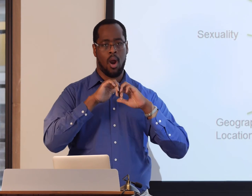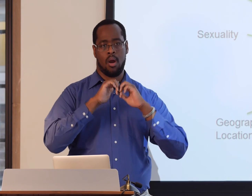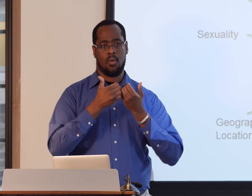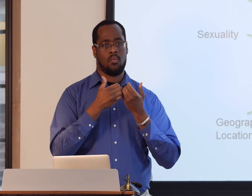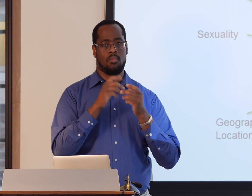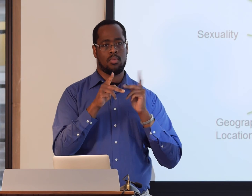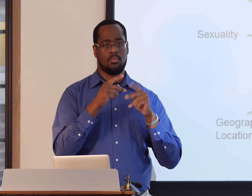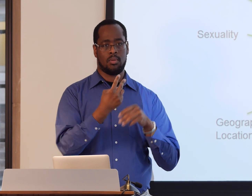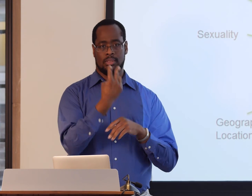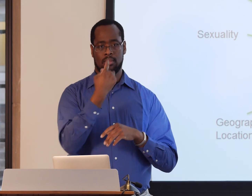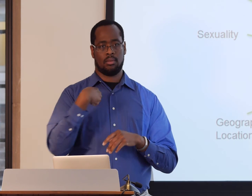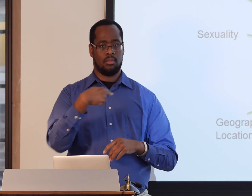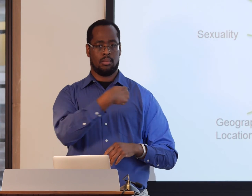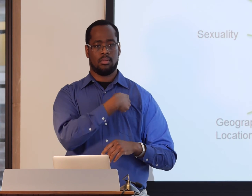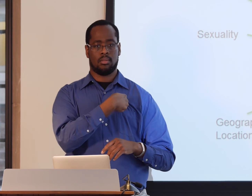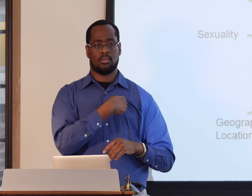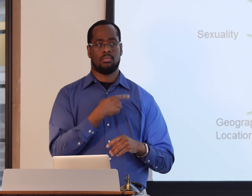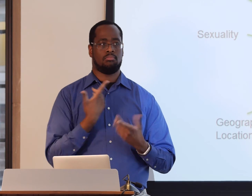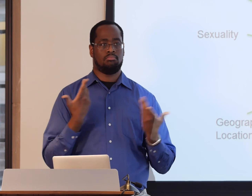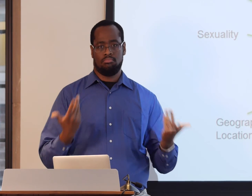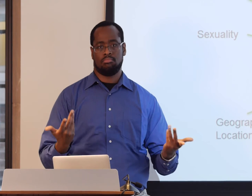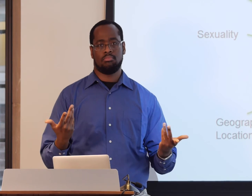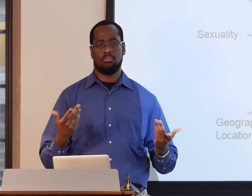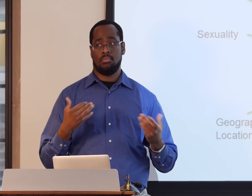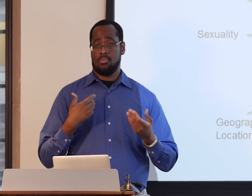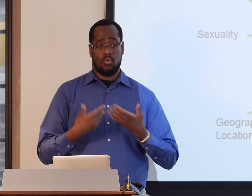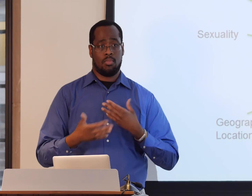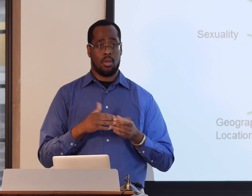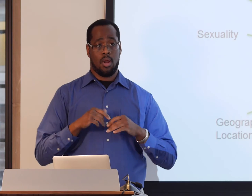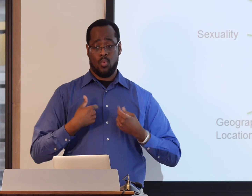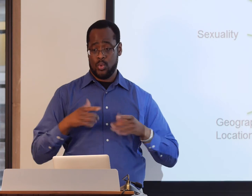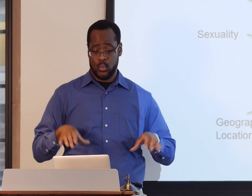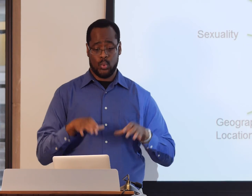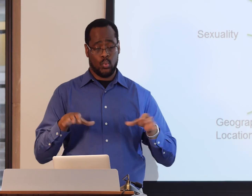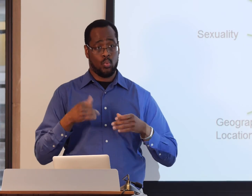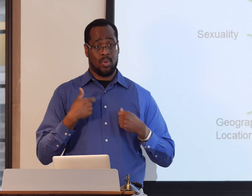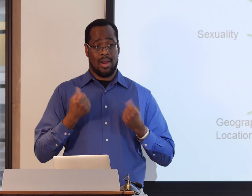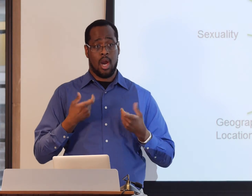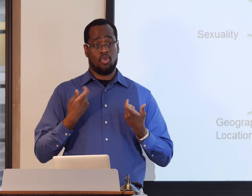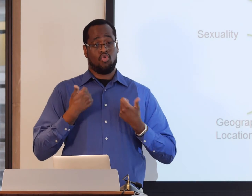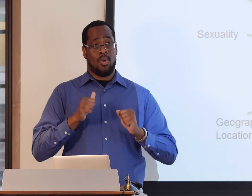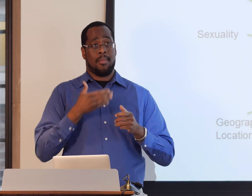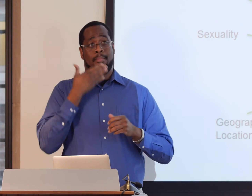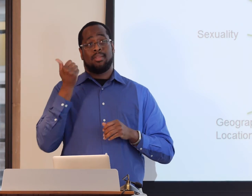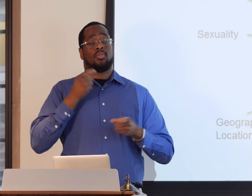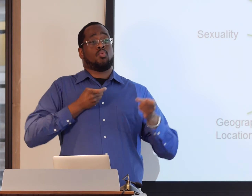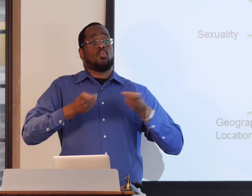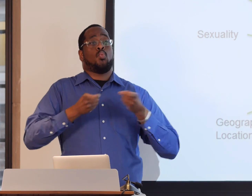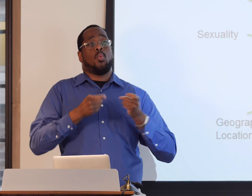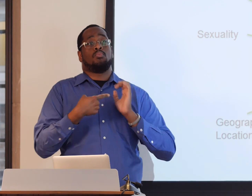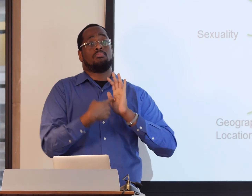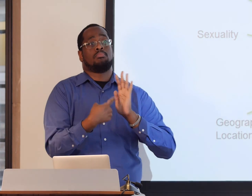And again, we can't control how people perceive us. Doesn't matter what I do.